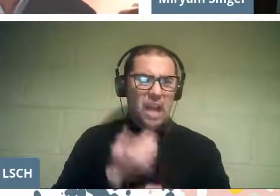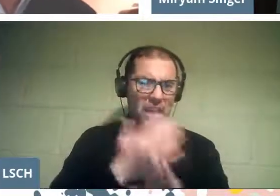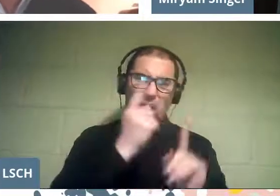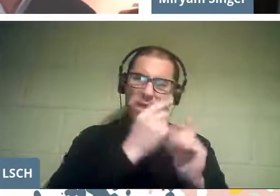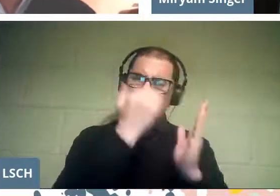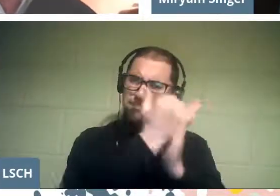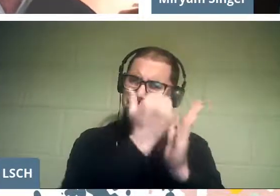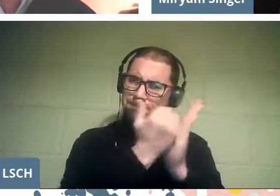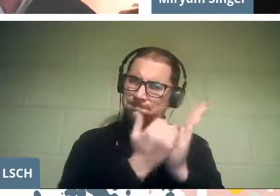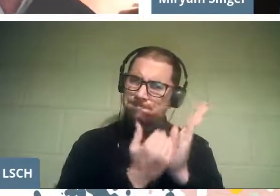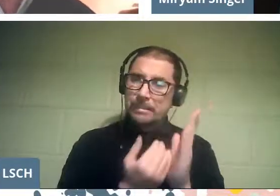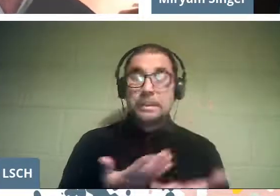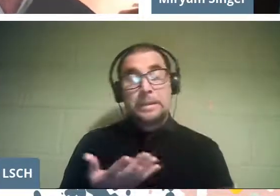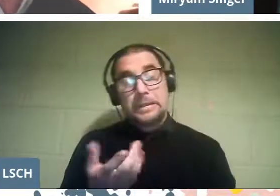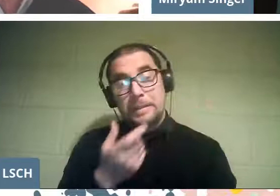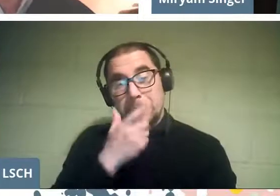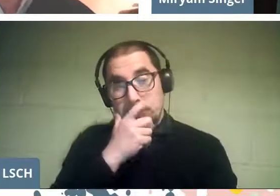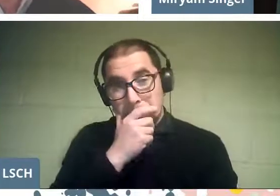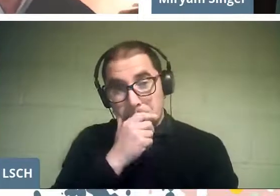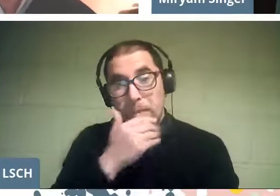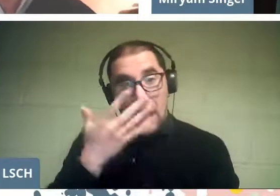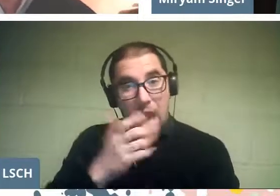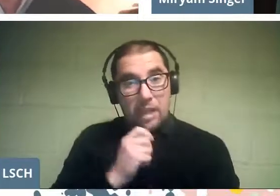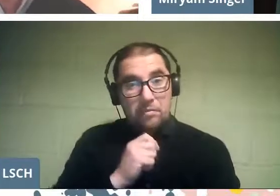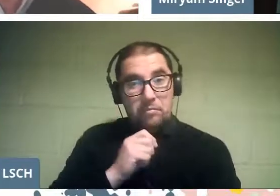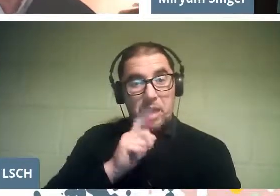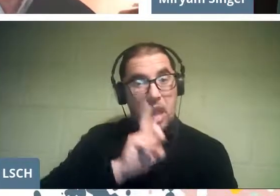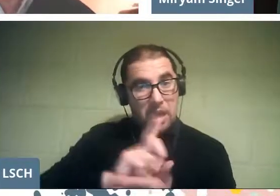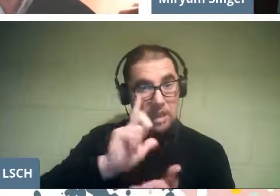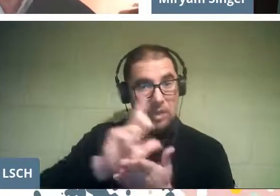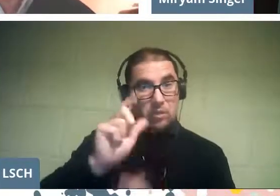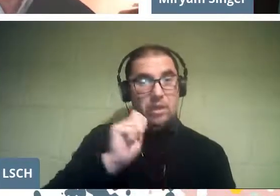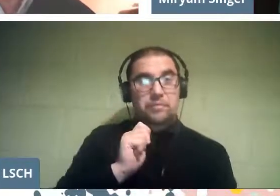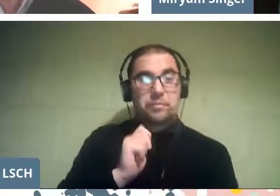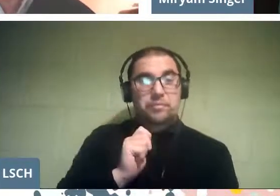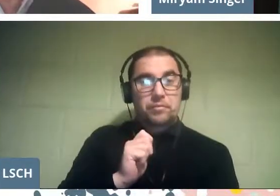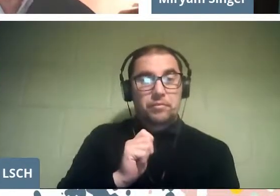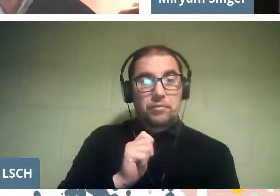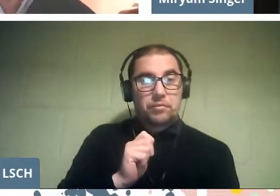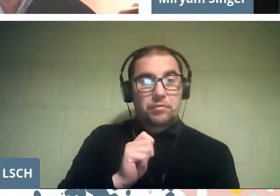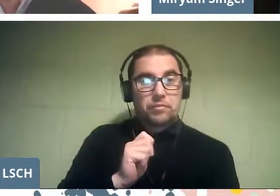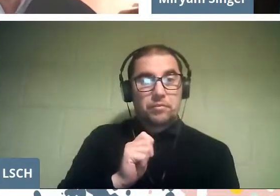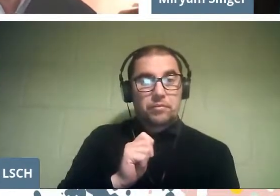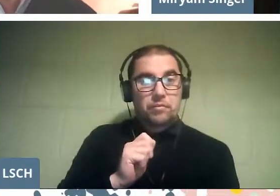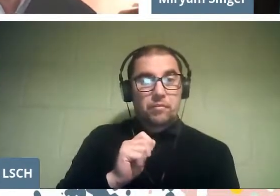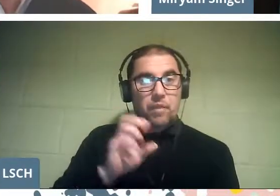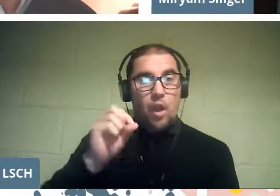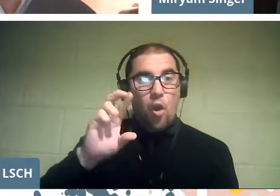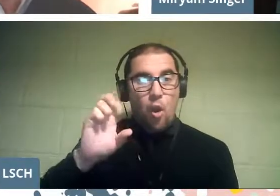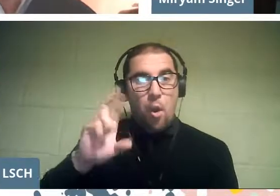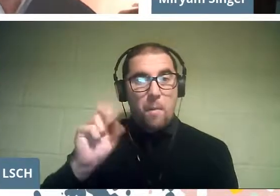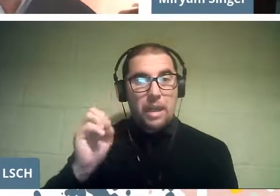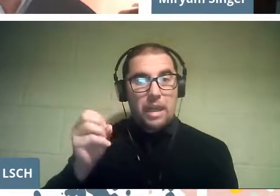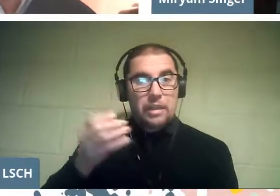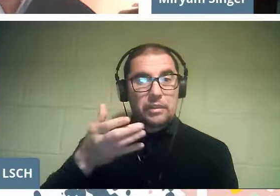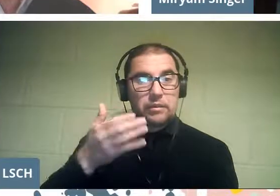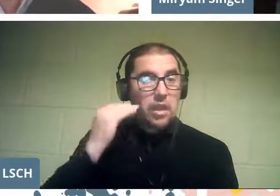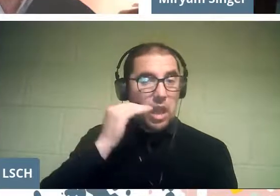Look, there's children's opera literature and opera literature.